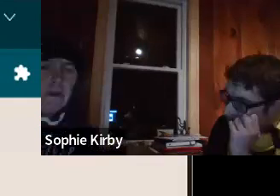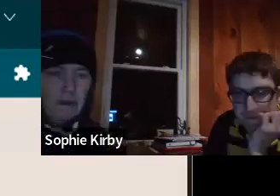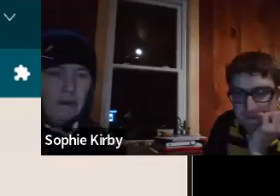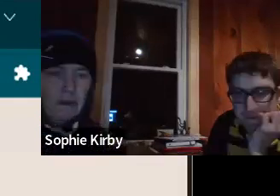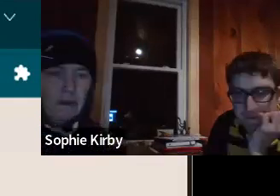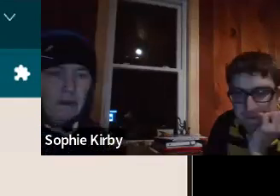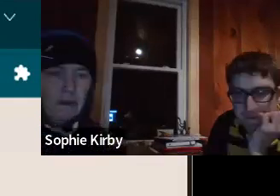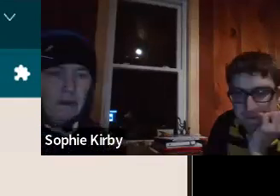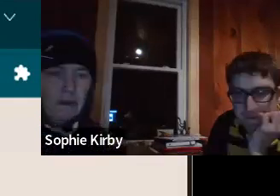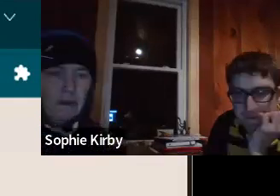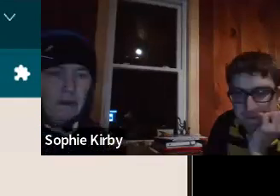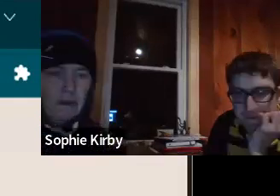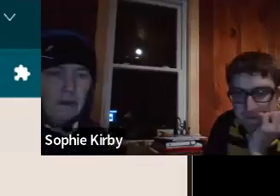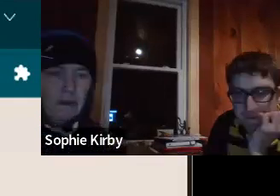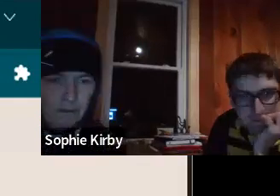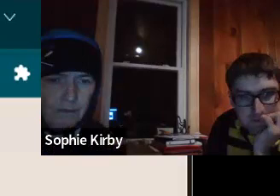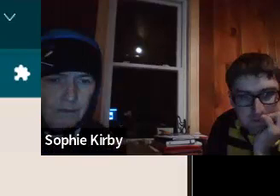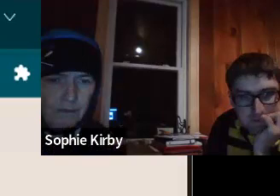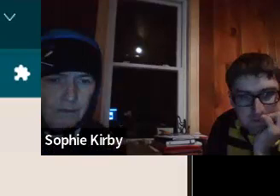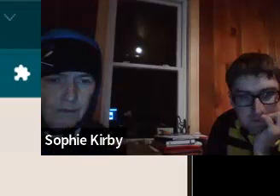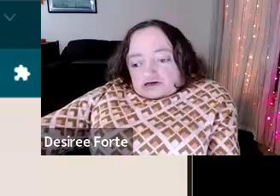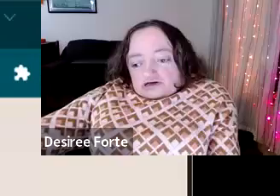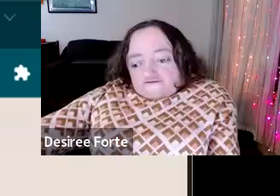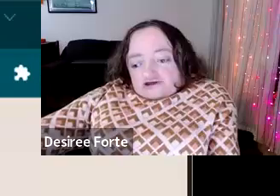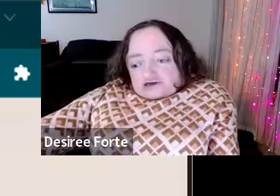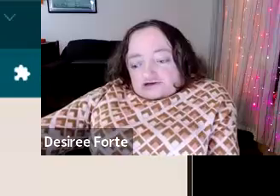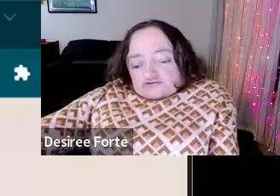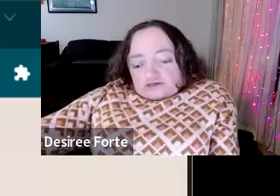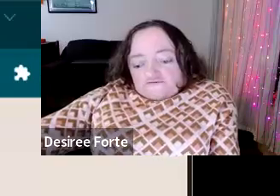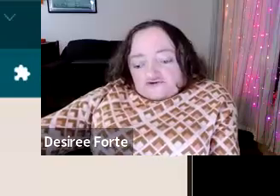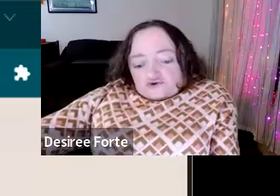: Let's get started.